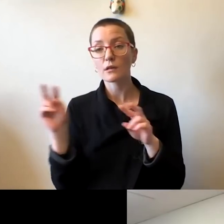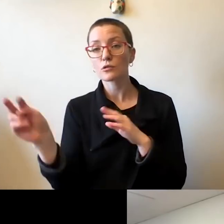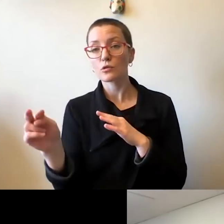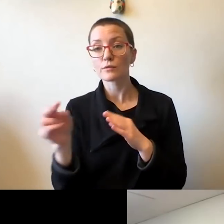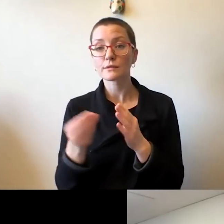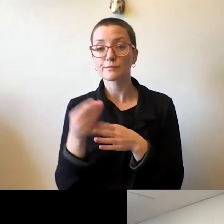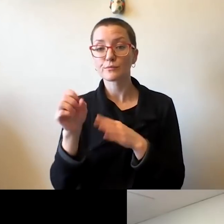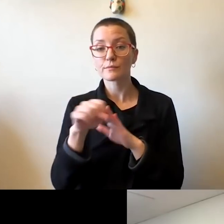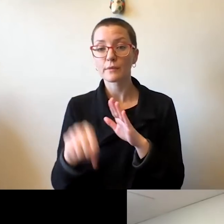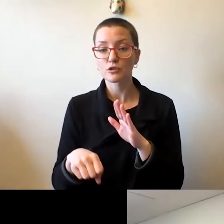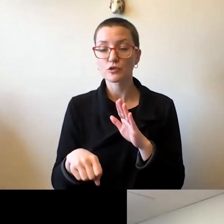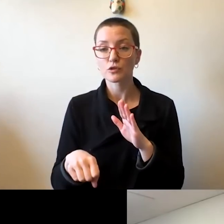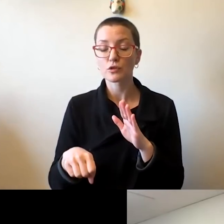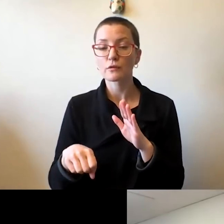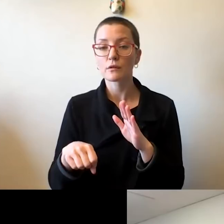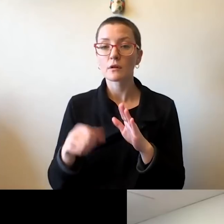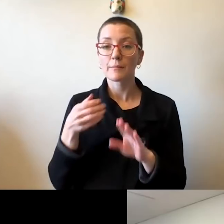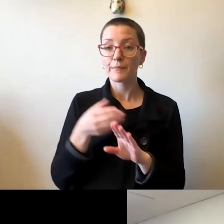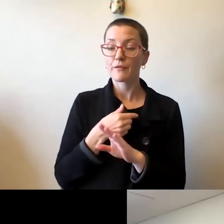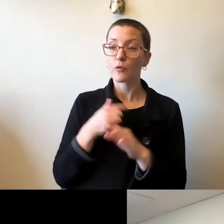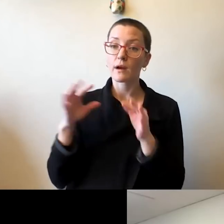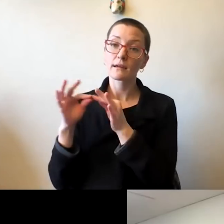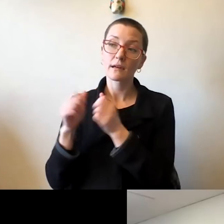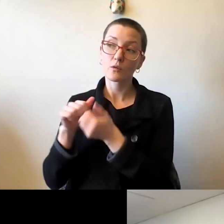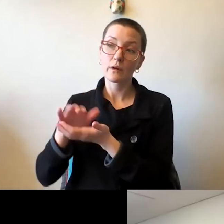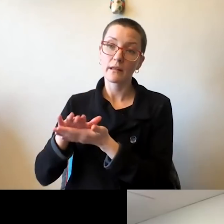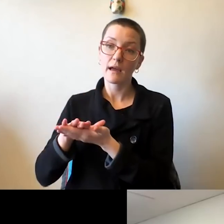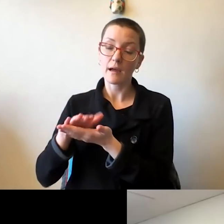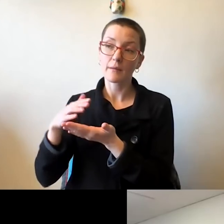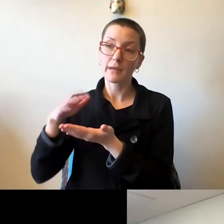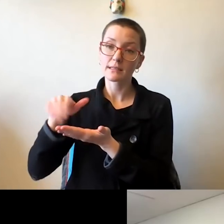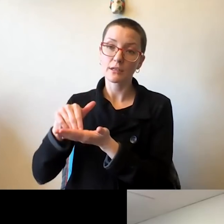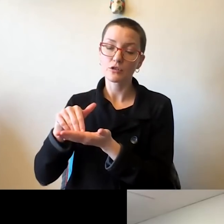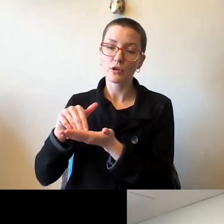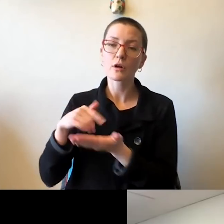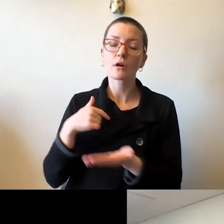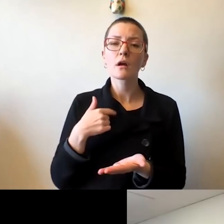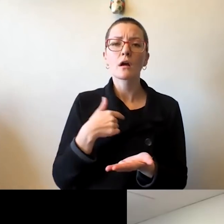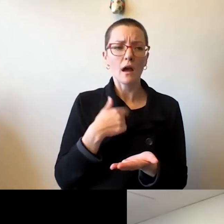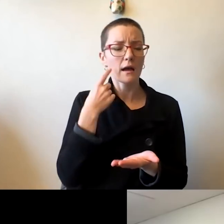with the Academic Senate for the discussion about it, a number of groups and stakeholders were consulted